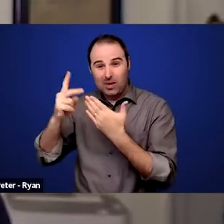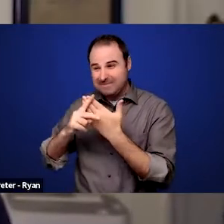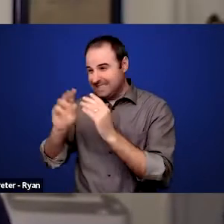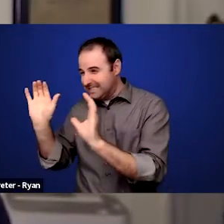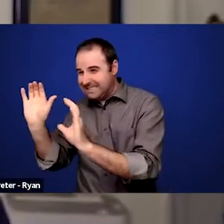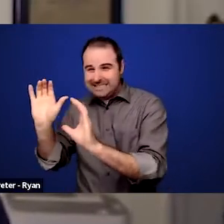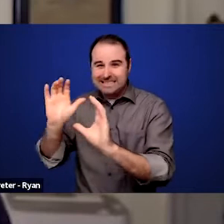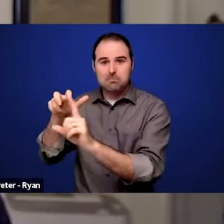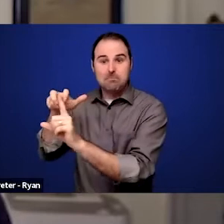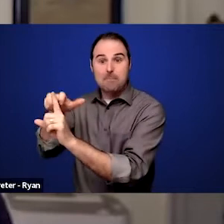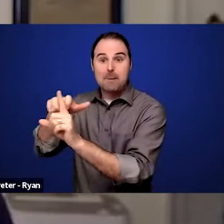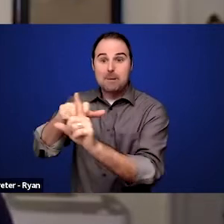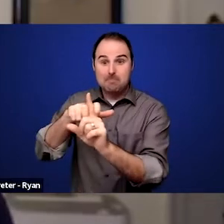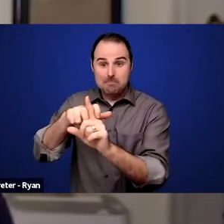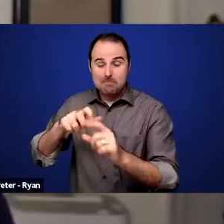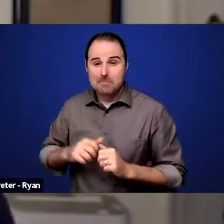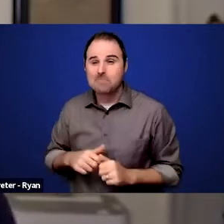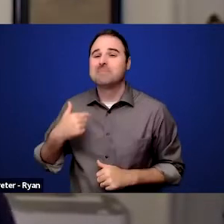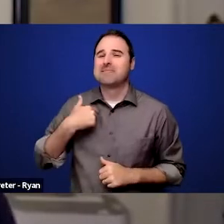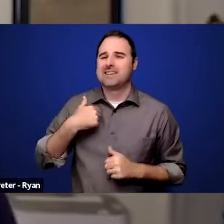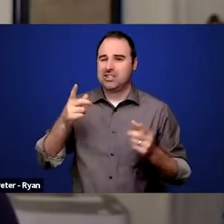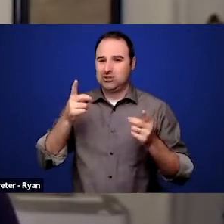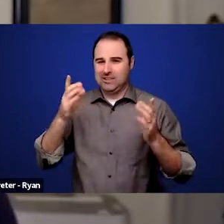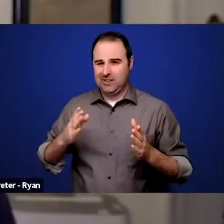the Director of the Department on Disability Services in the district at Columbia,